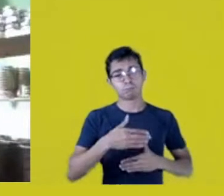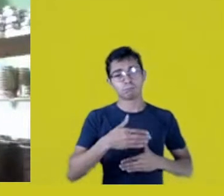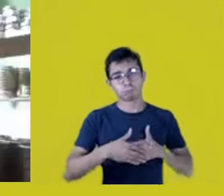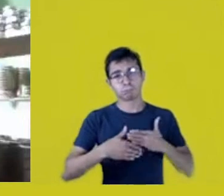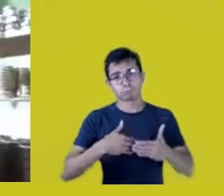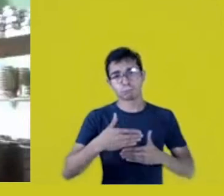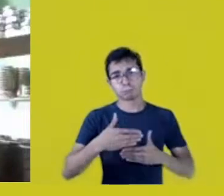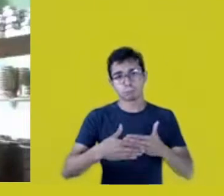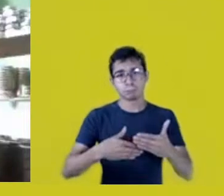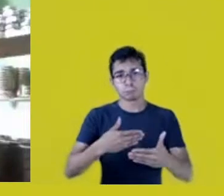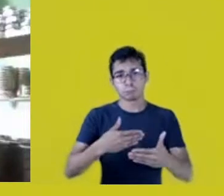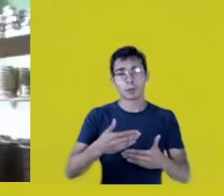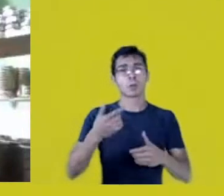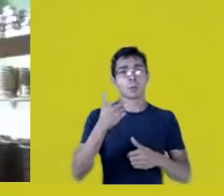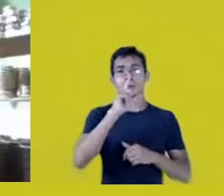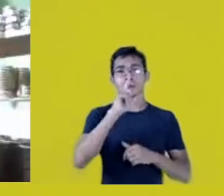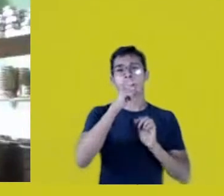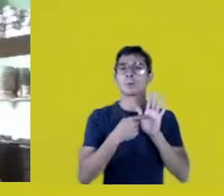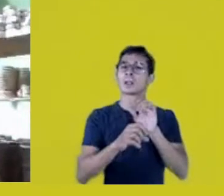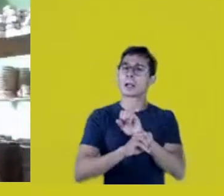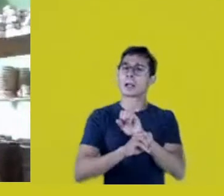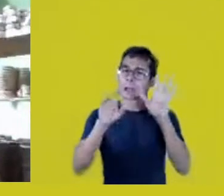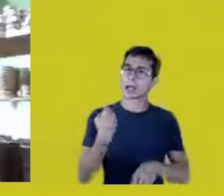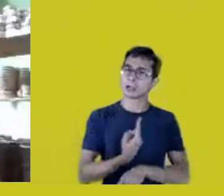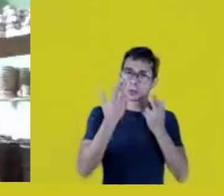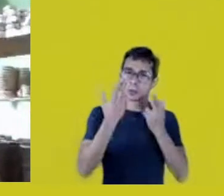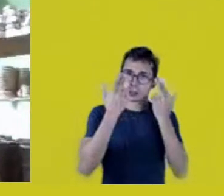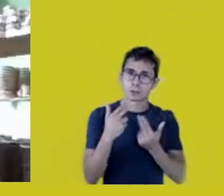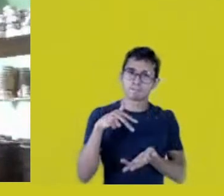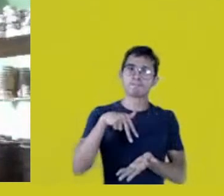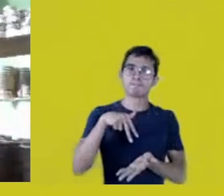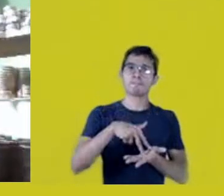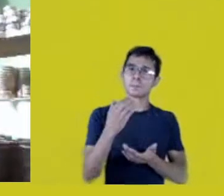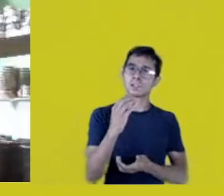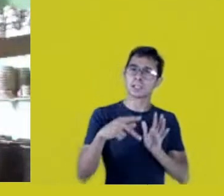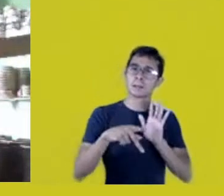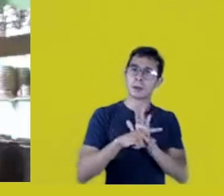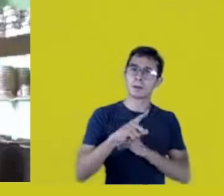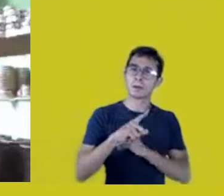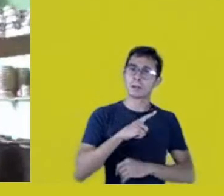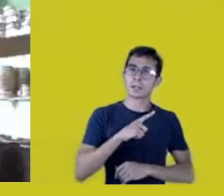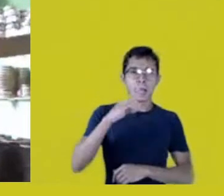we’ll conquer those spaces also within the academy and outside.